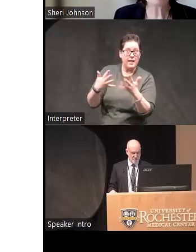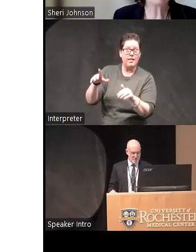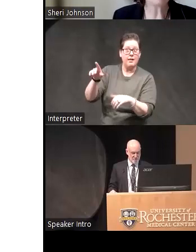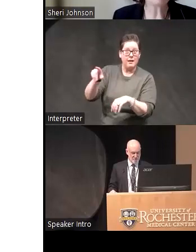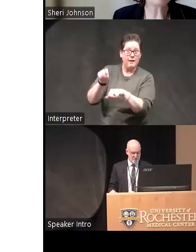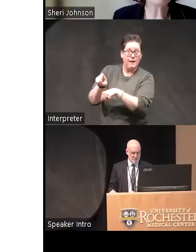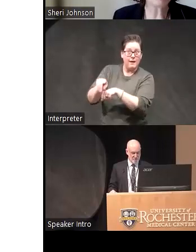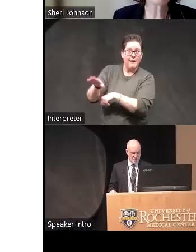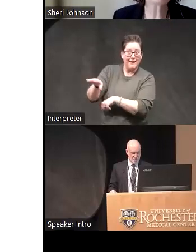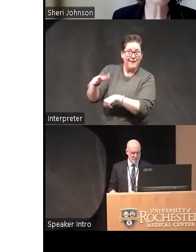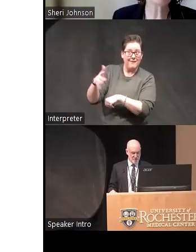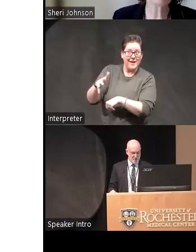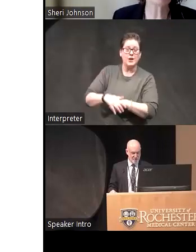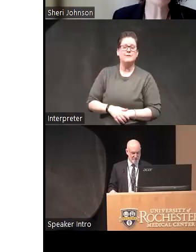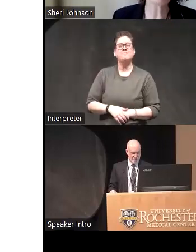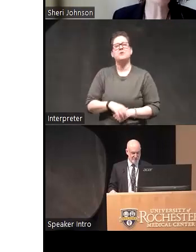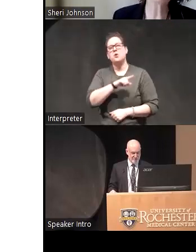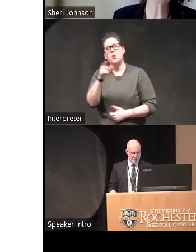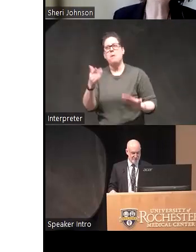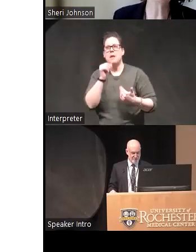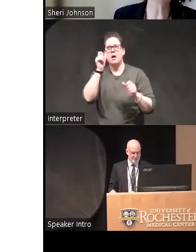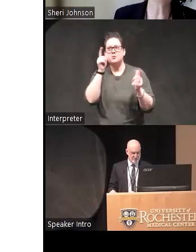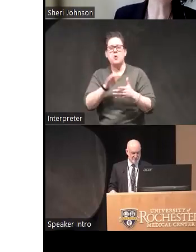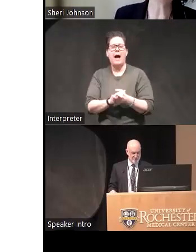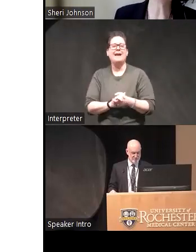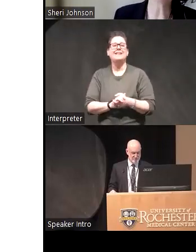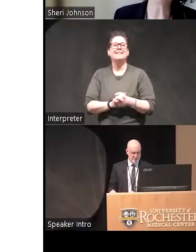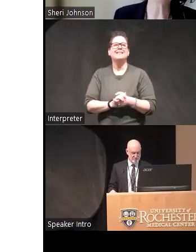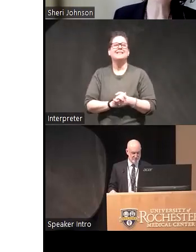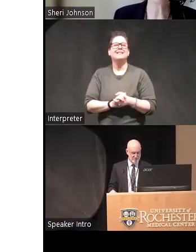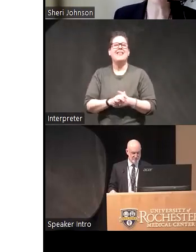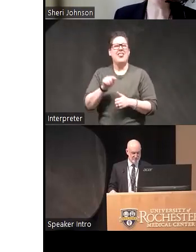you're probably not surprised to hear that of the different components of intervention that was the